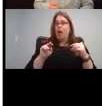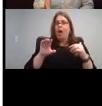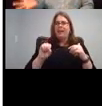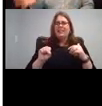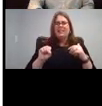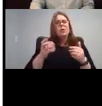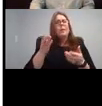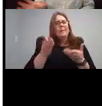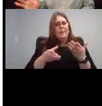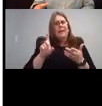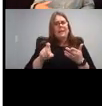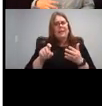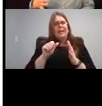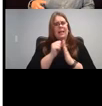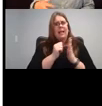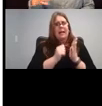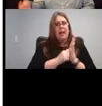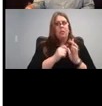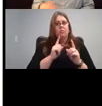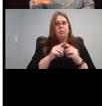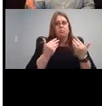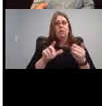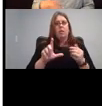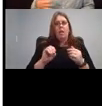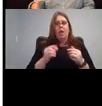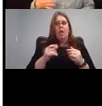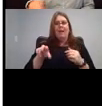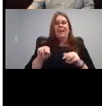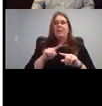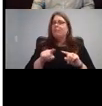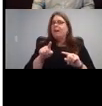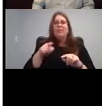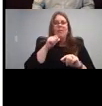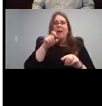account just to log in, but that's it. You don't need to like prove that your child has a device from that company or